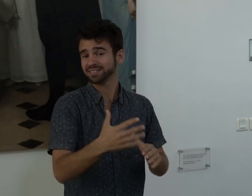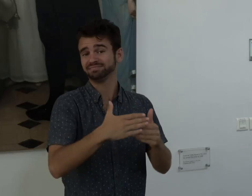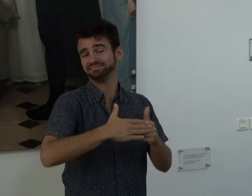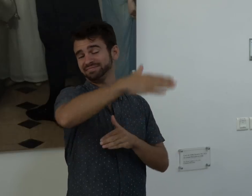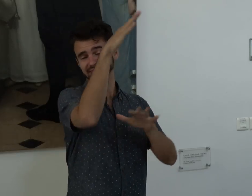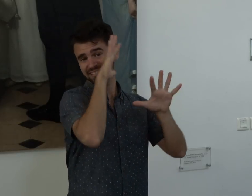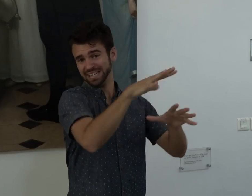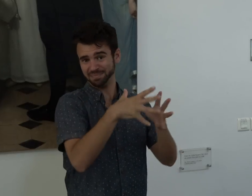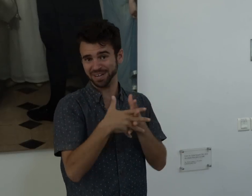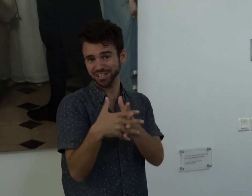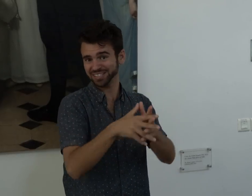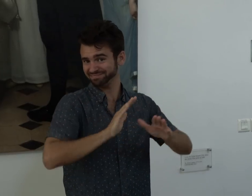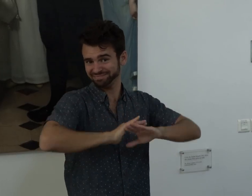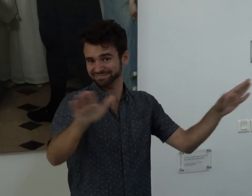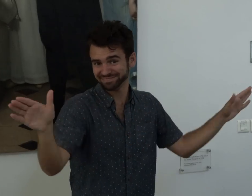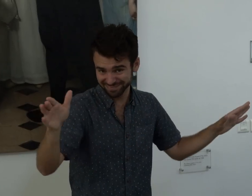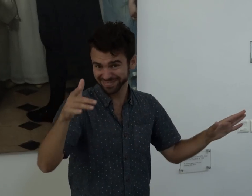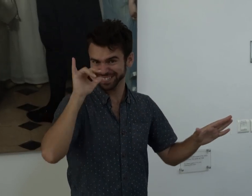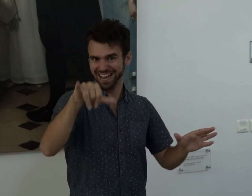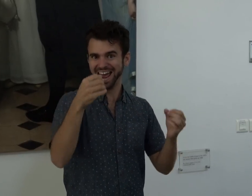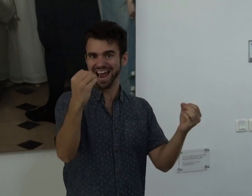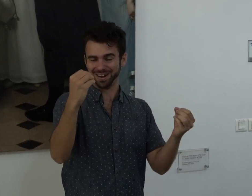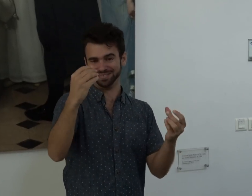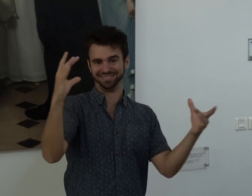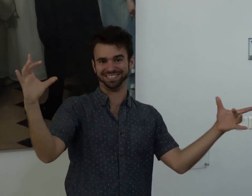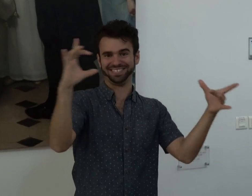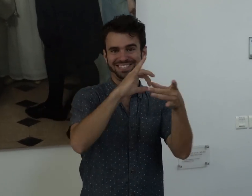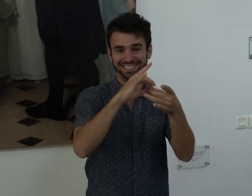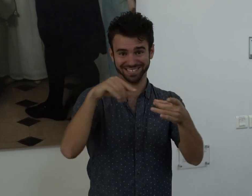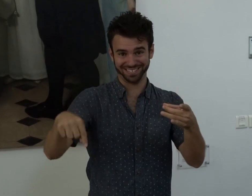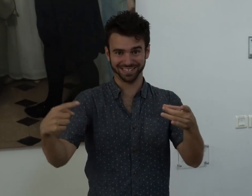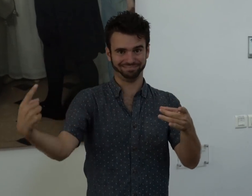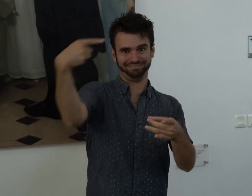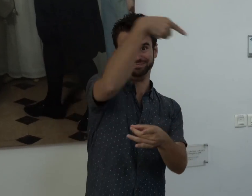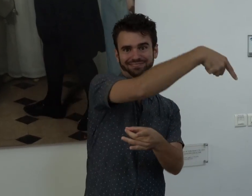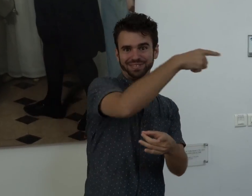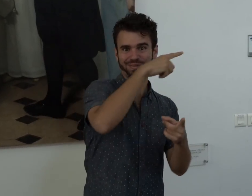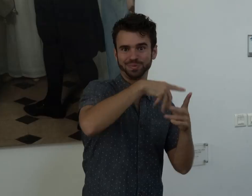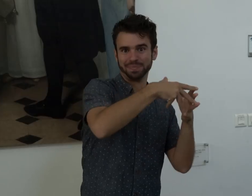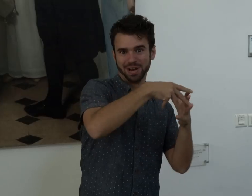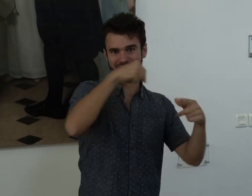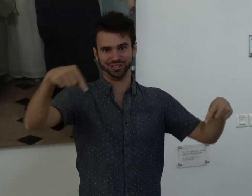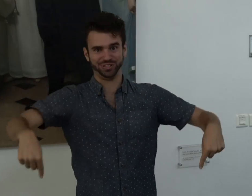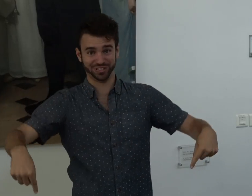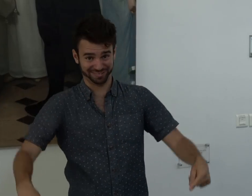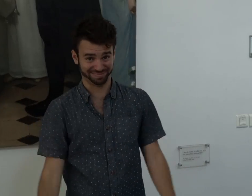Clerc stayed in the United States for the rest of his life. That's how everything was connected between the US and Europe.